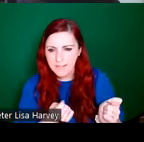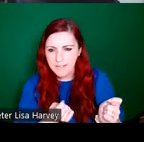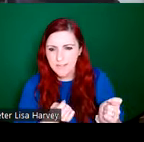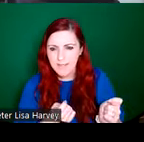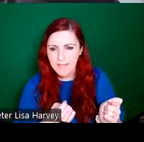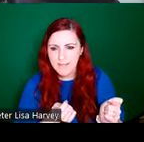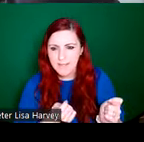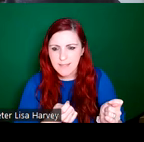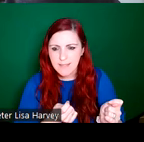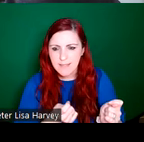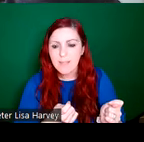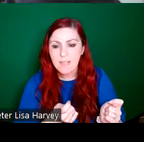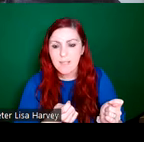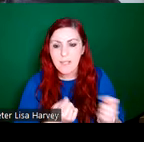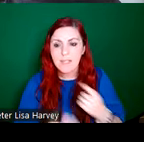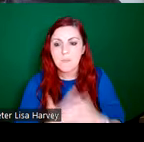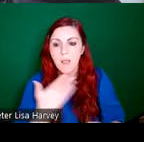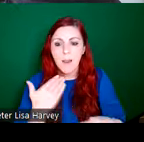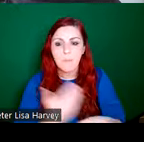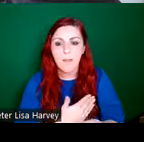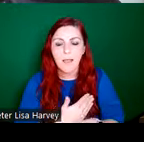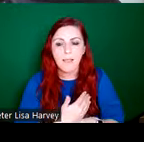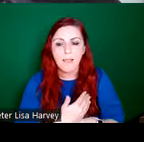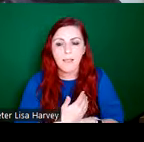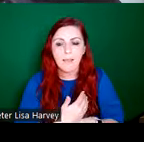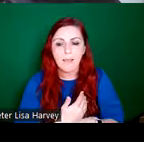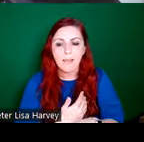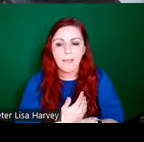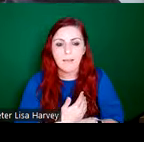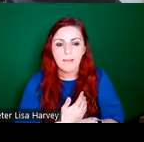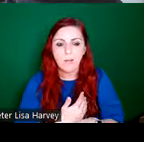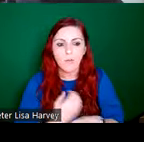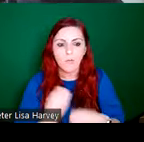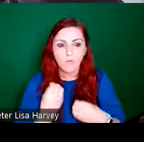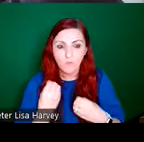inspired by the Greek Collections that Geddes admired at the British Museum. And